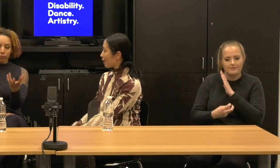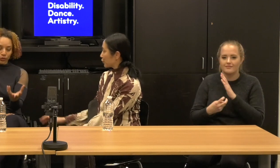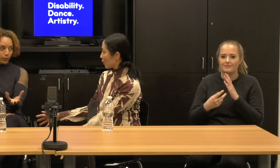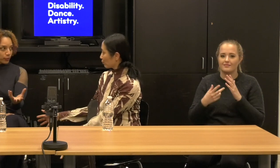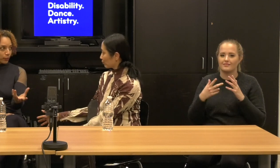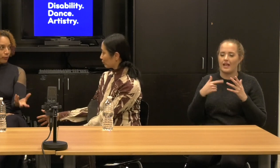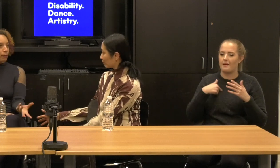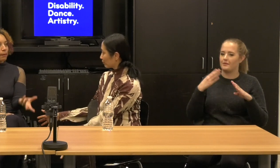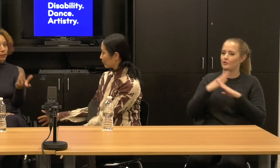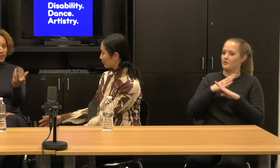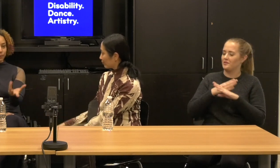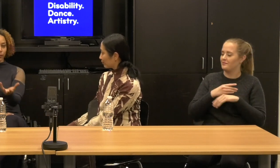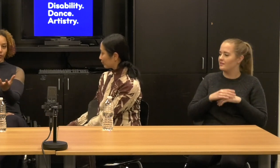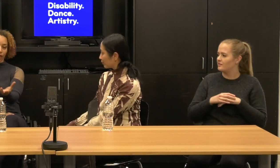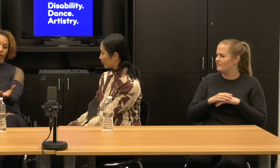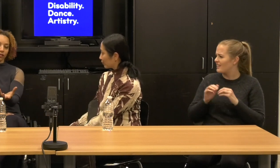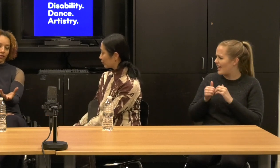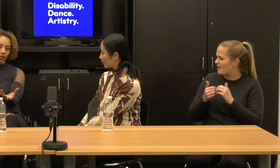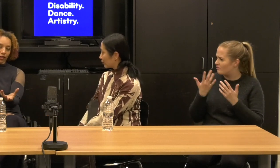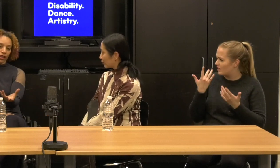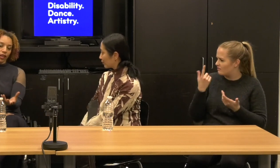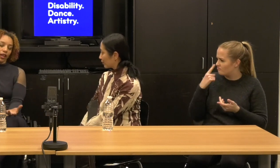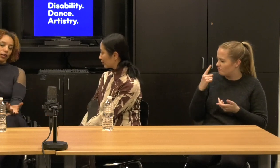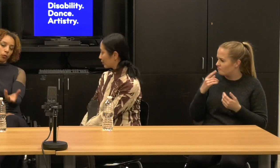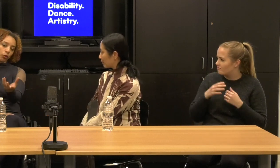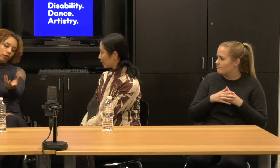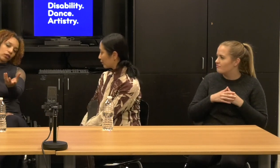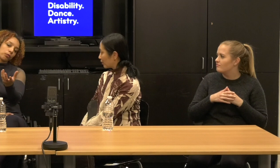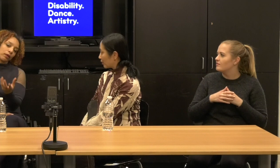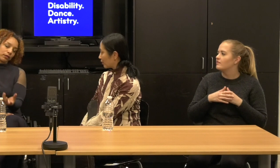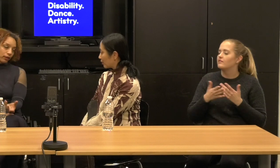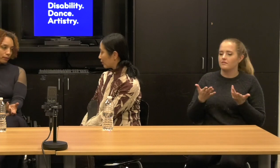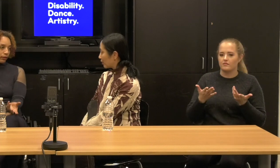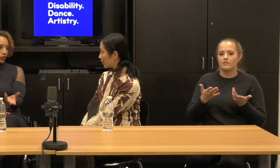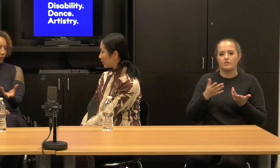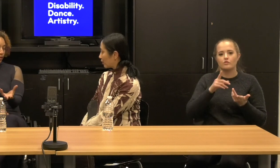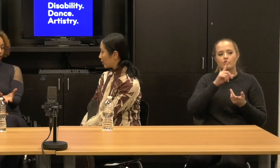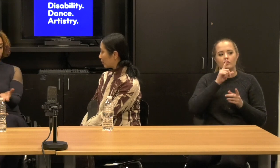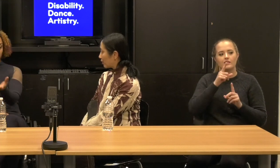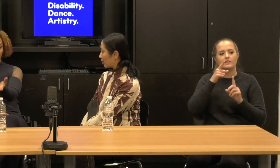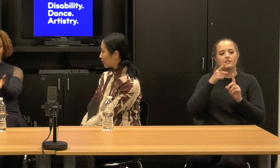Well my principal says that in a world where we're talking about disability as an aesthetic